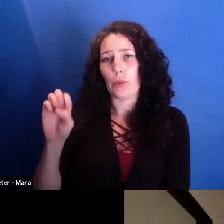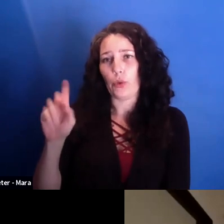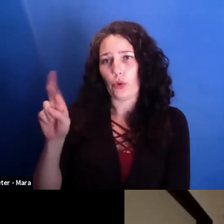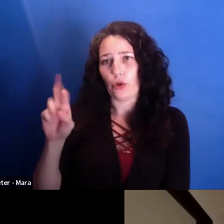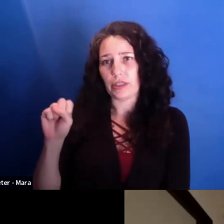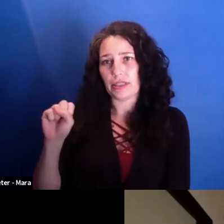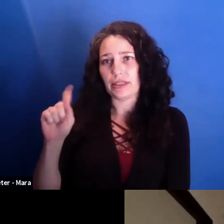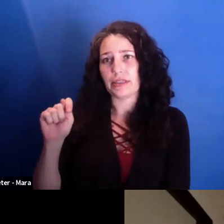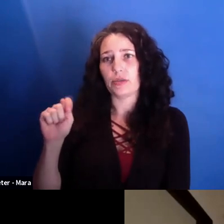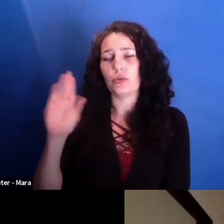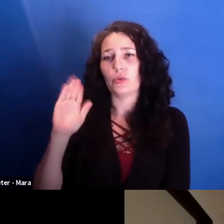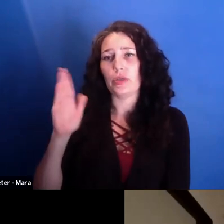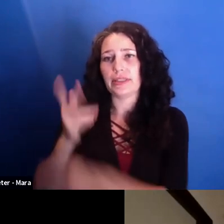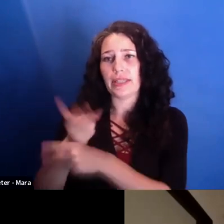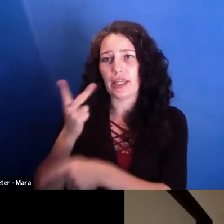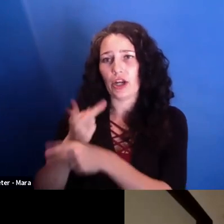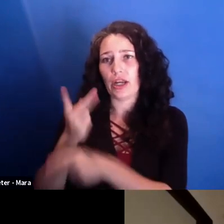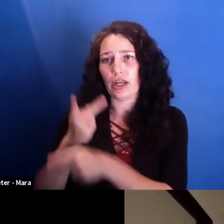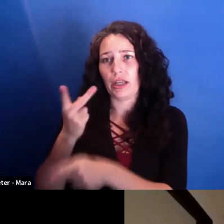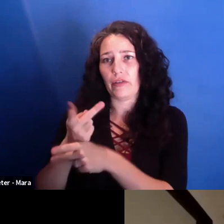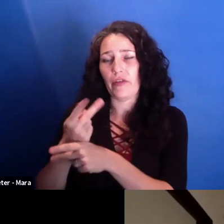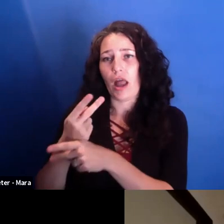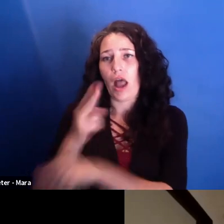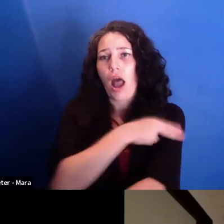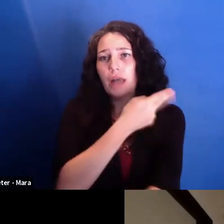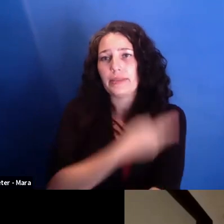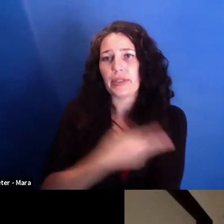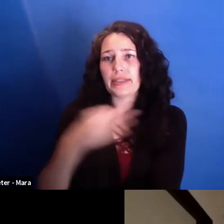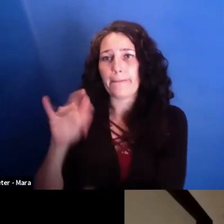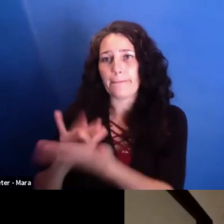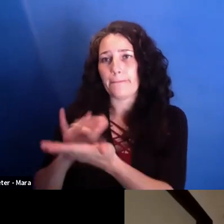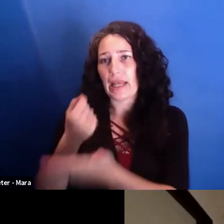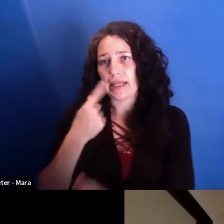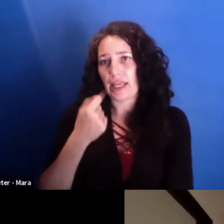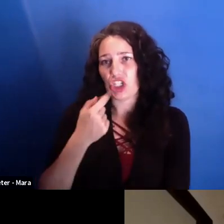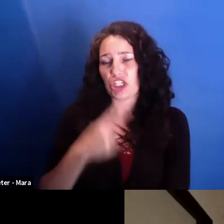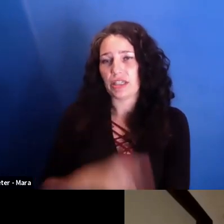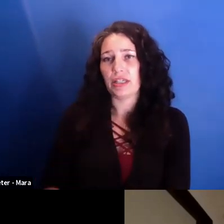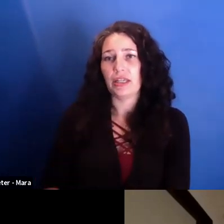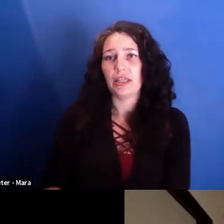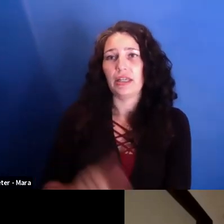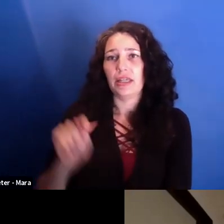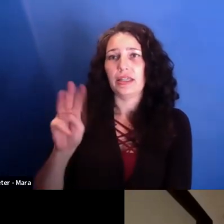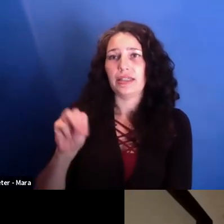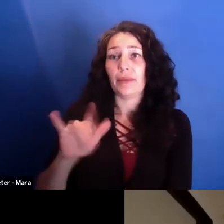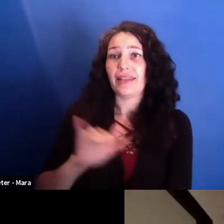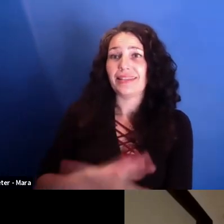of hospitals and medication. It's nice to hear that sort of happy-ending epilogue,